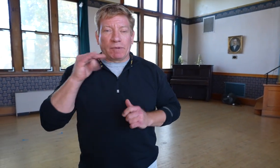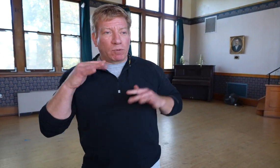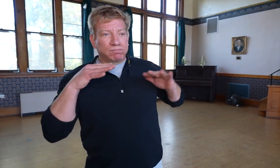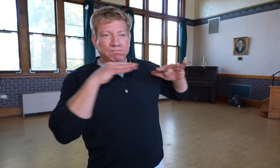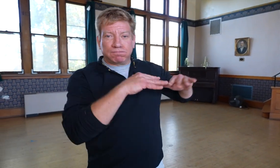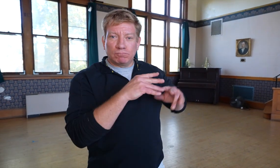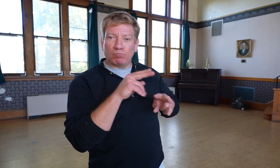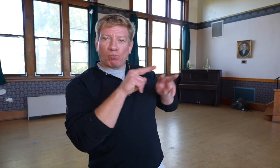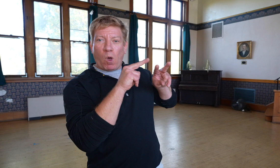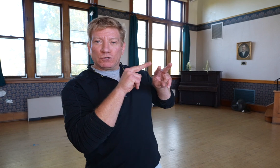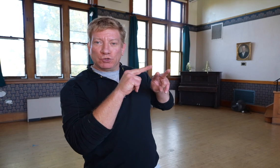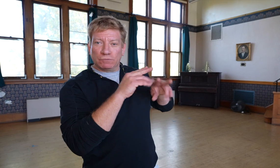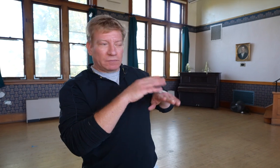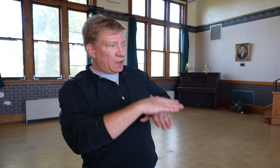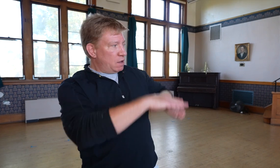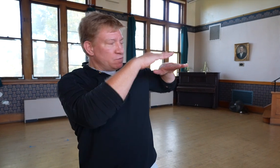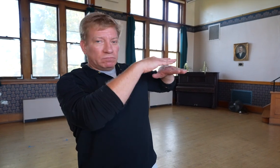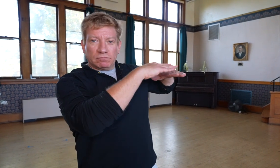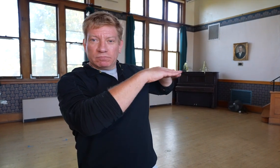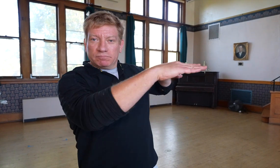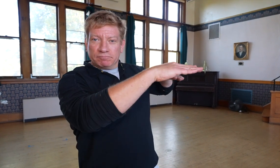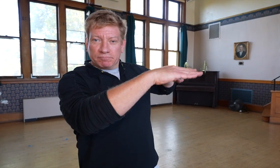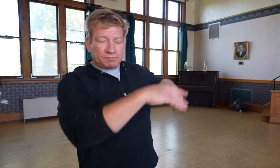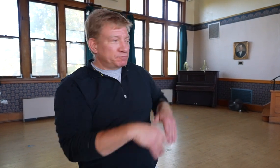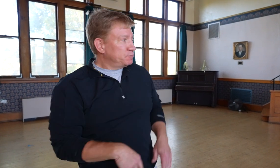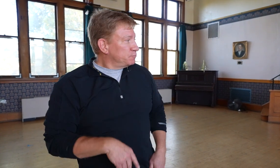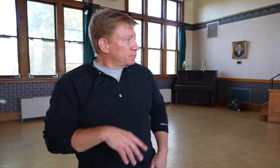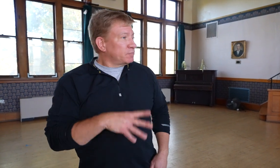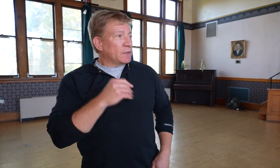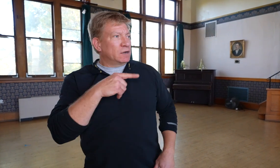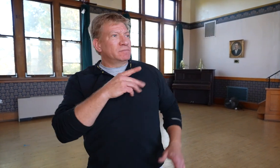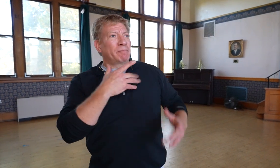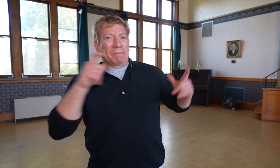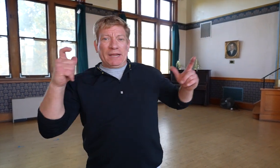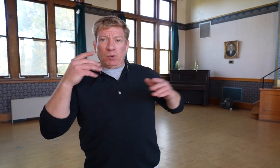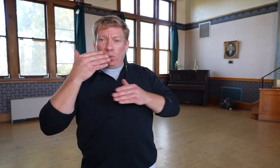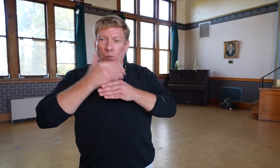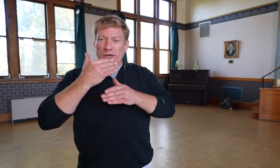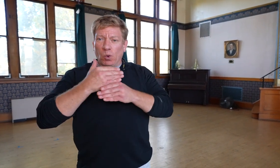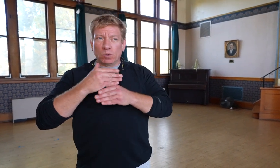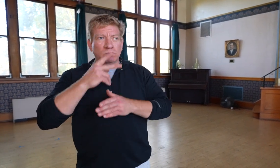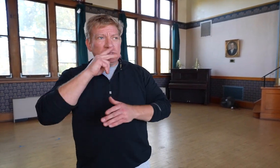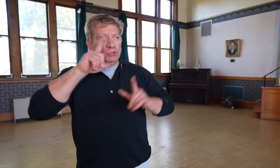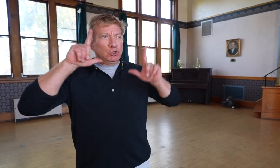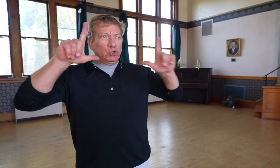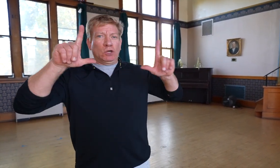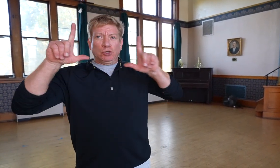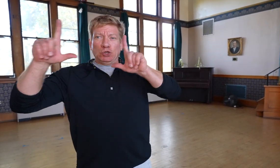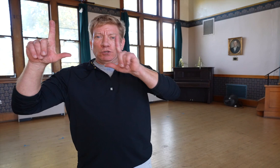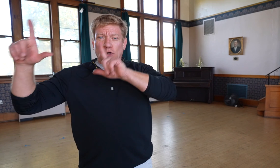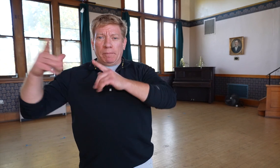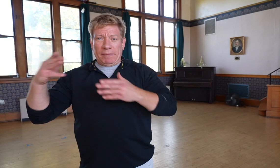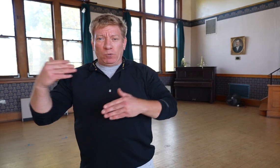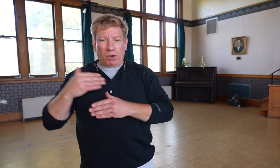for people to see easier on the raised platform. And you can see the big windows all over the space